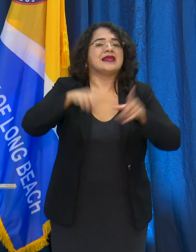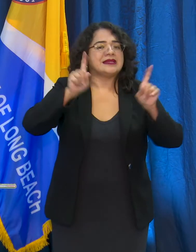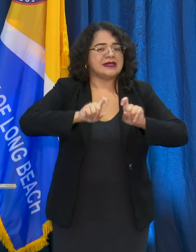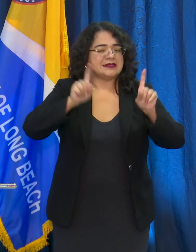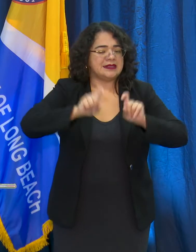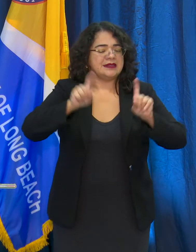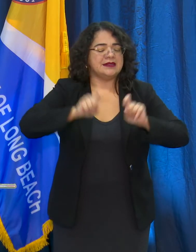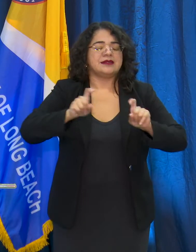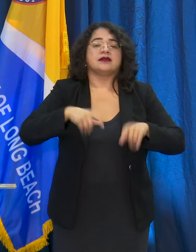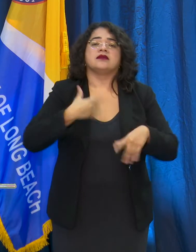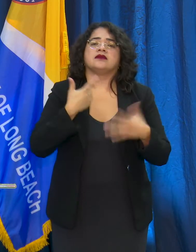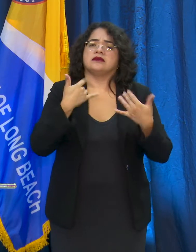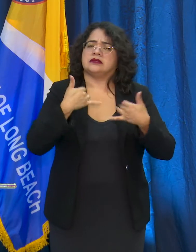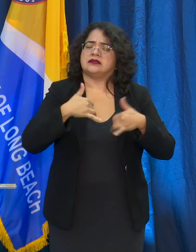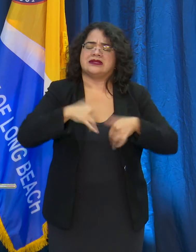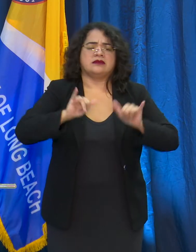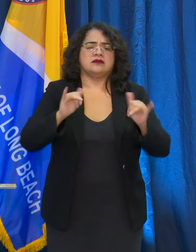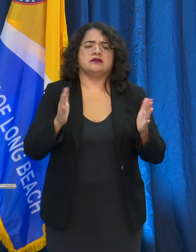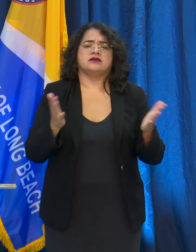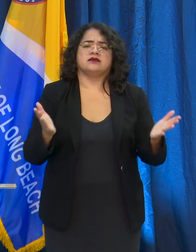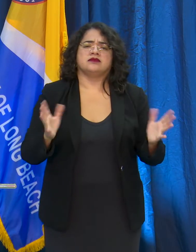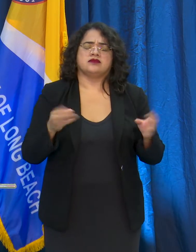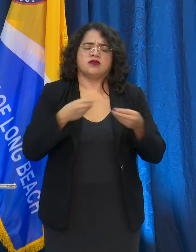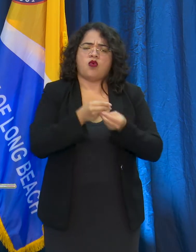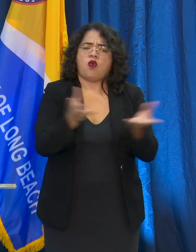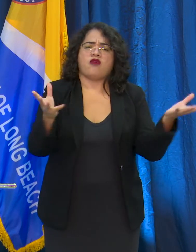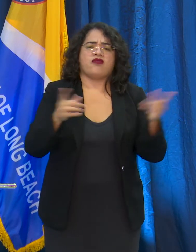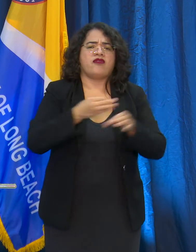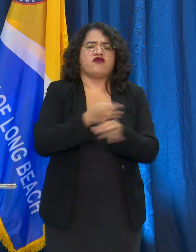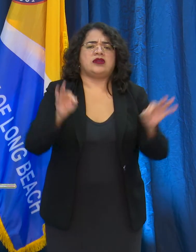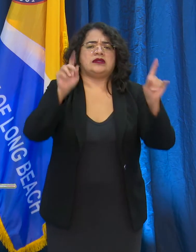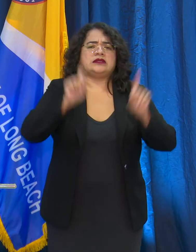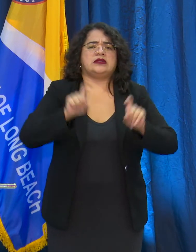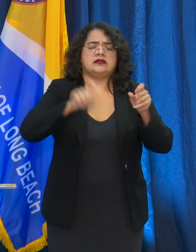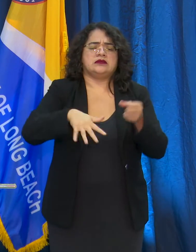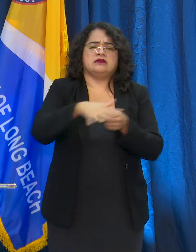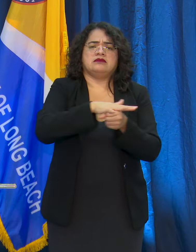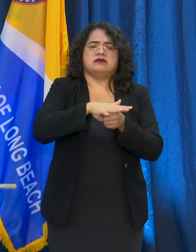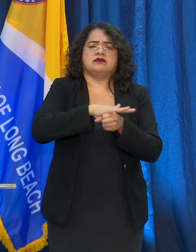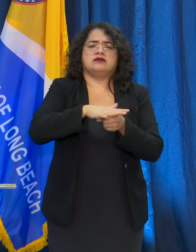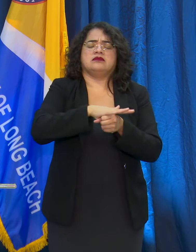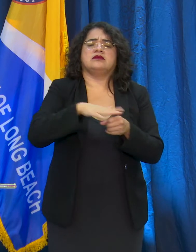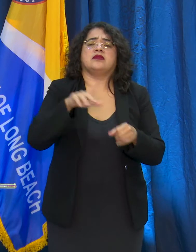everybody that we continue to offer free testing for residents of Long Beach and the nearby cities including Signal Hill,